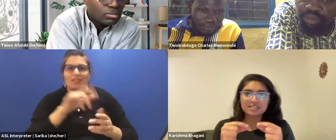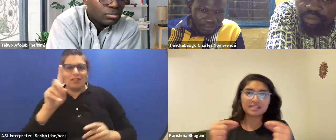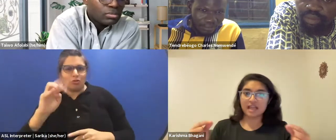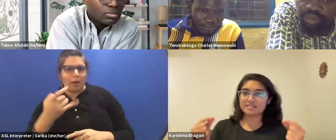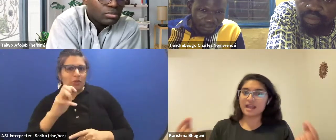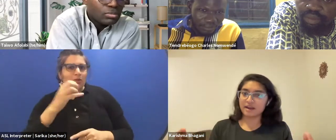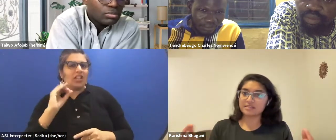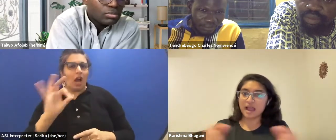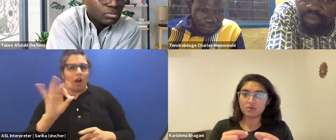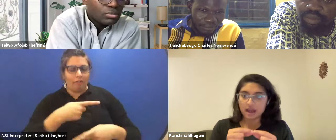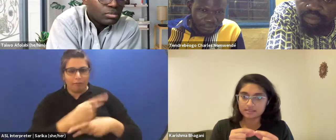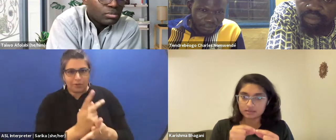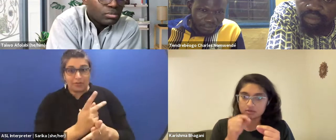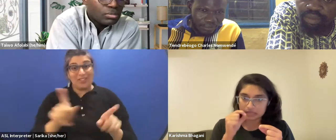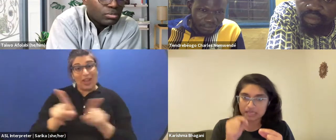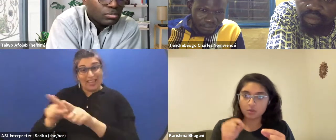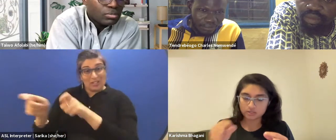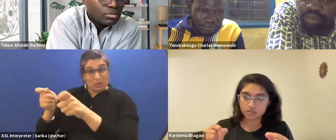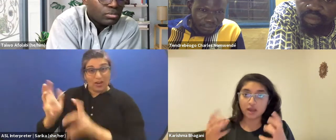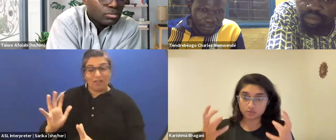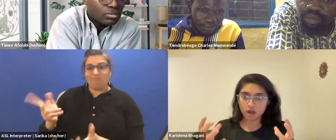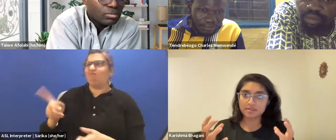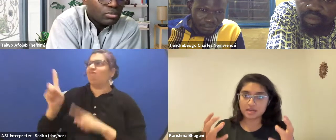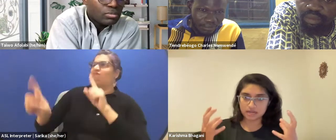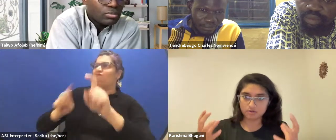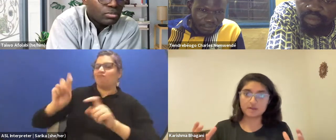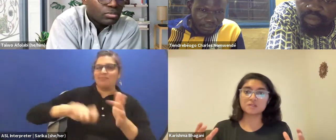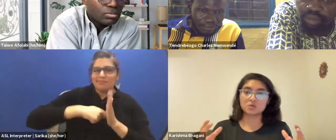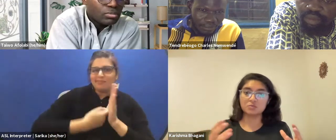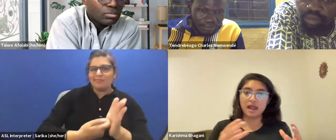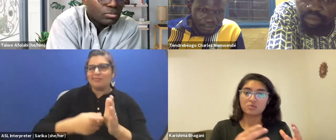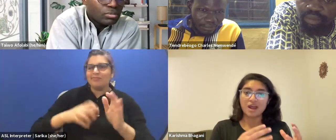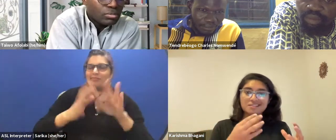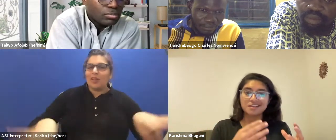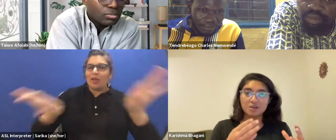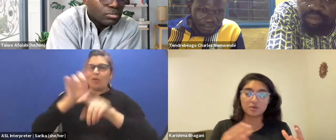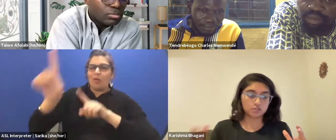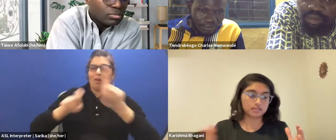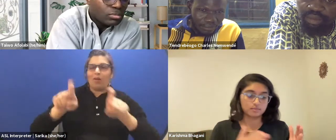Just as a director, I would ask key questions. So, as a dramaturge in a rehearsal room, I would ask key questions